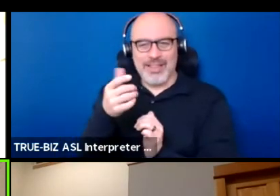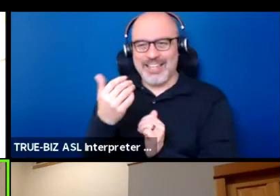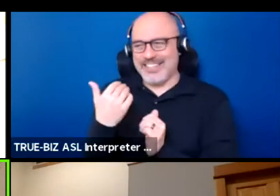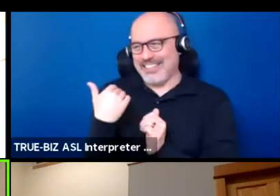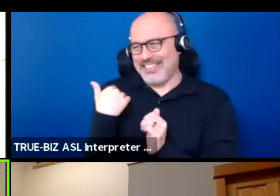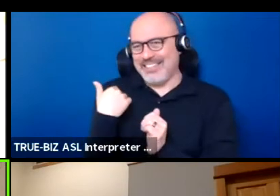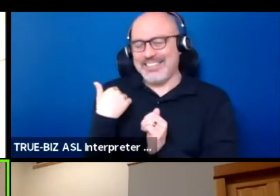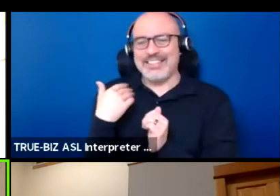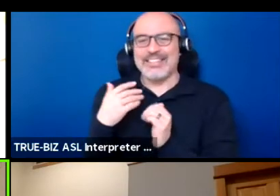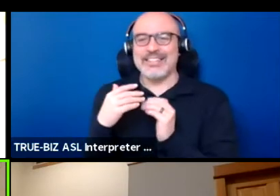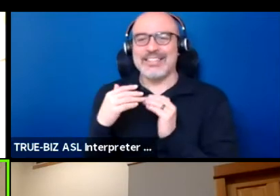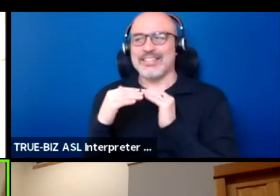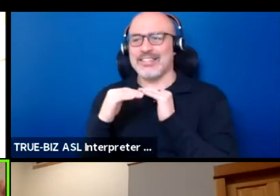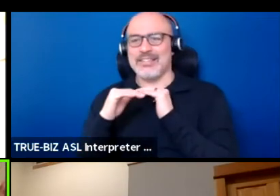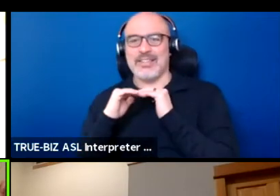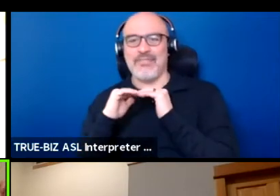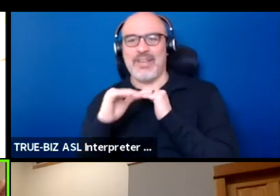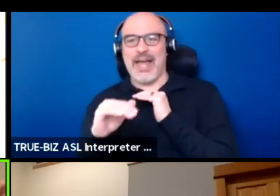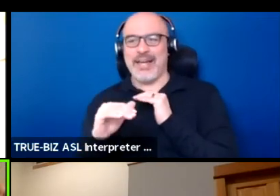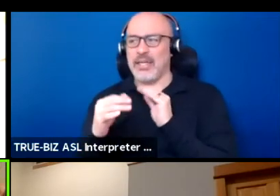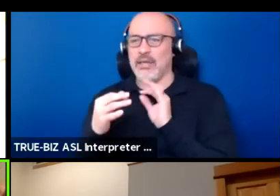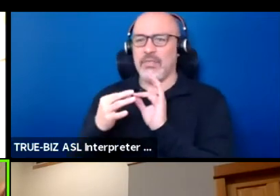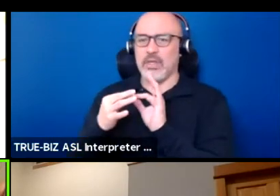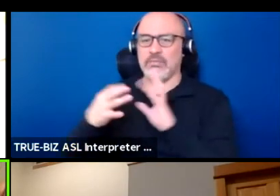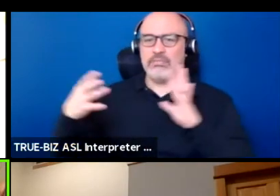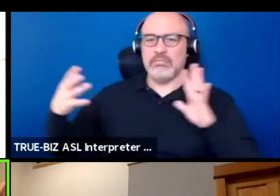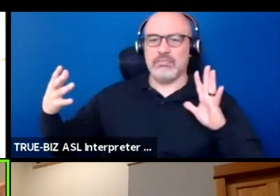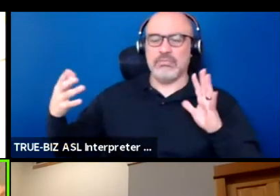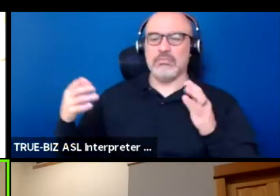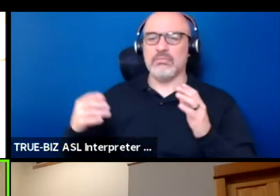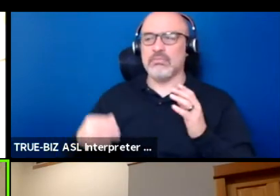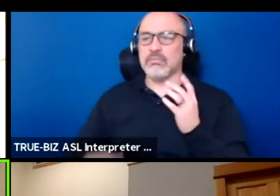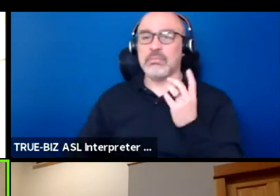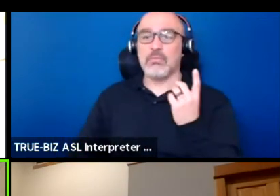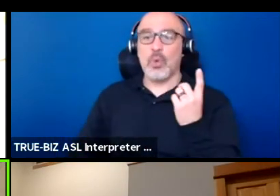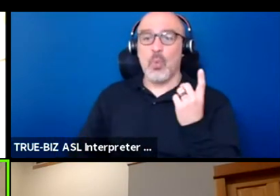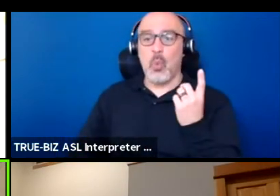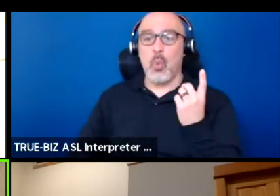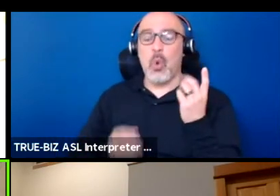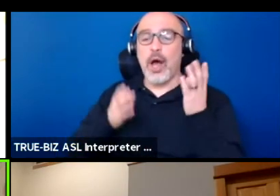flattening of that social disconnect that one person, no matter how small the role,